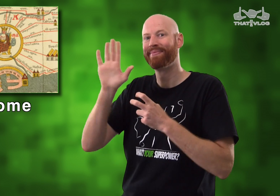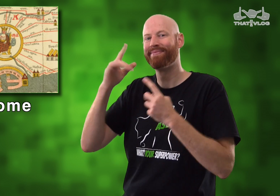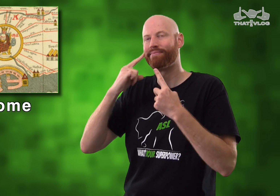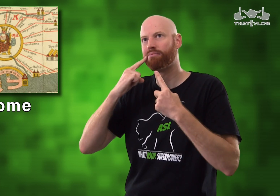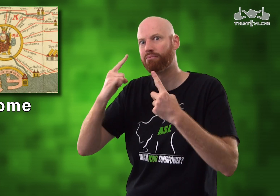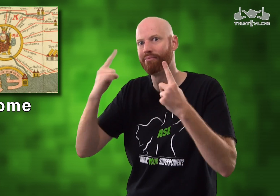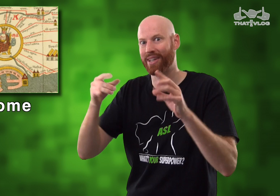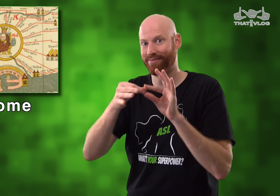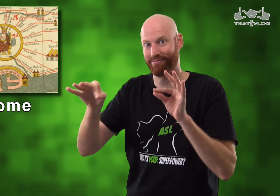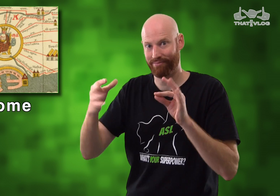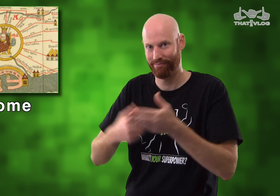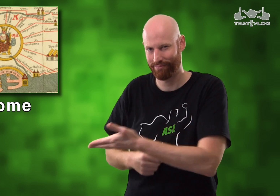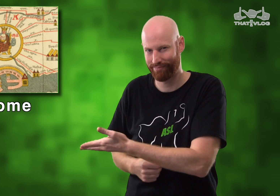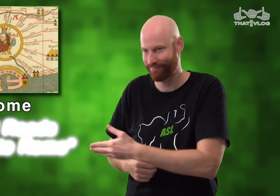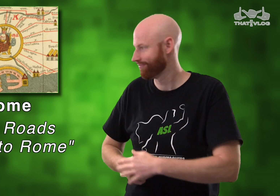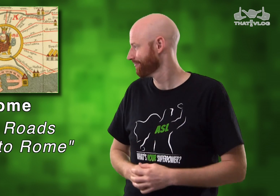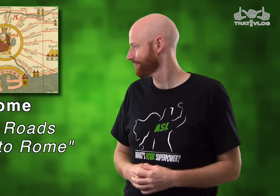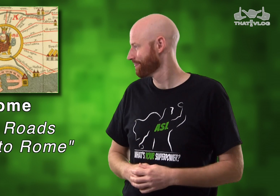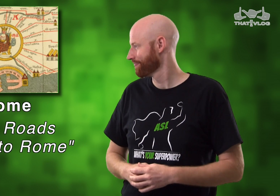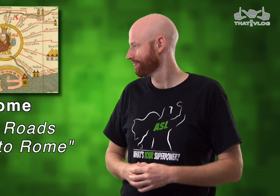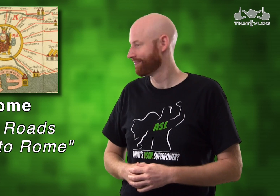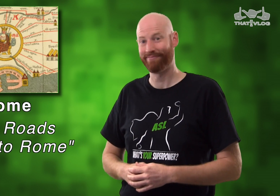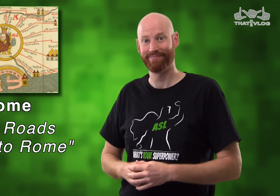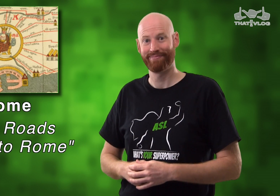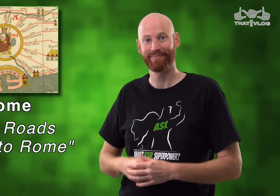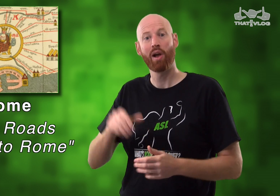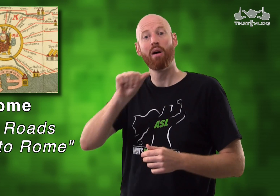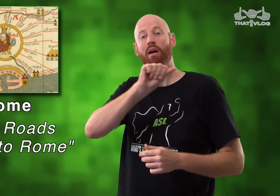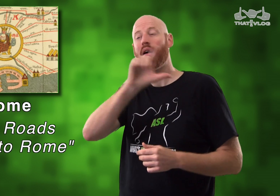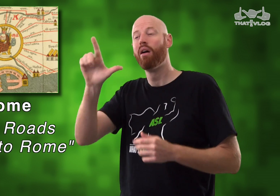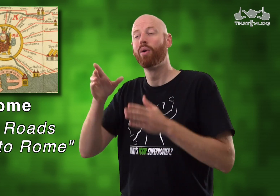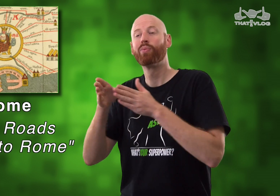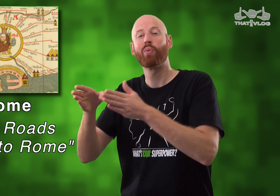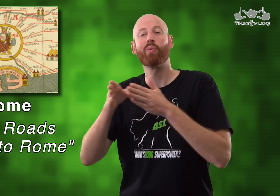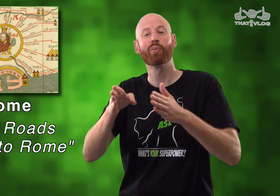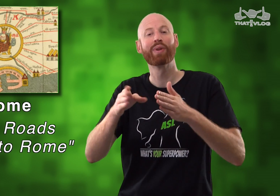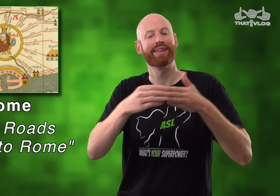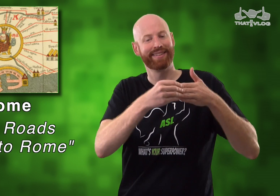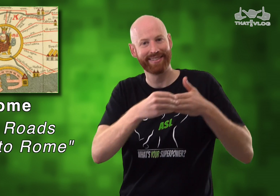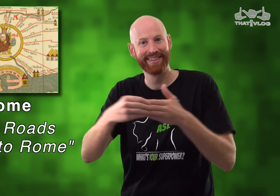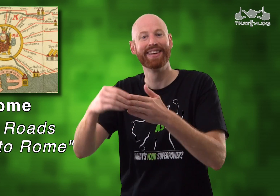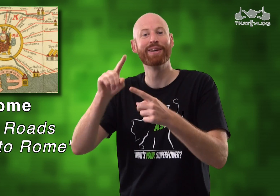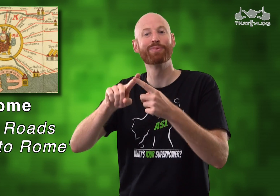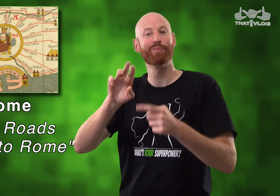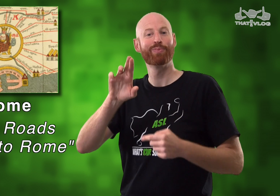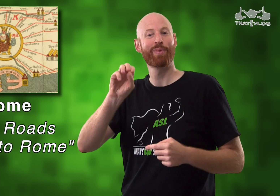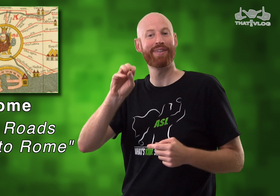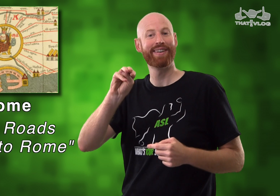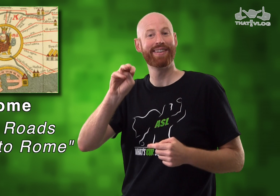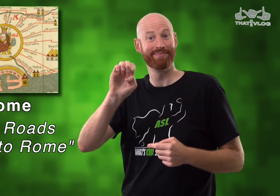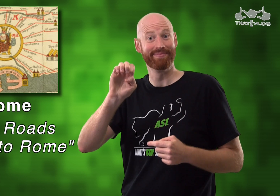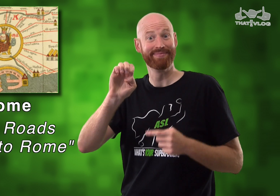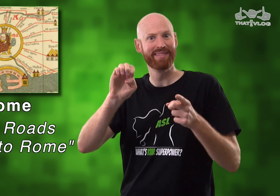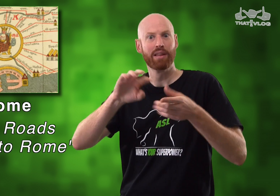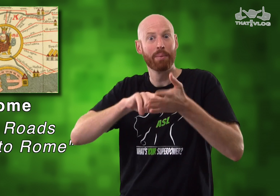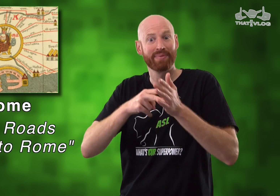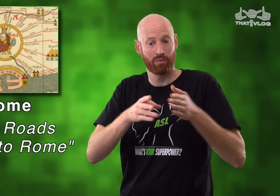have seen a very famous phrase related to this city. Which is "All Roads Lead to Rome." Meaning,